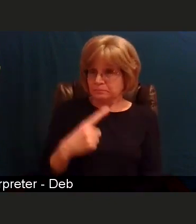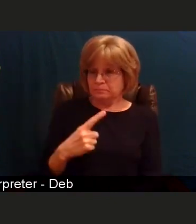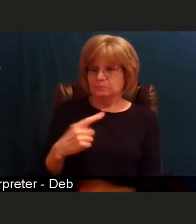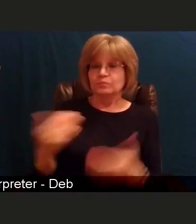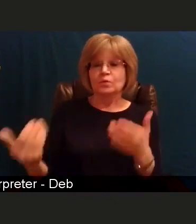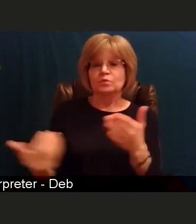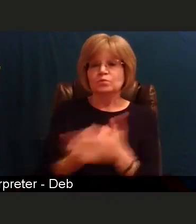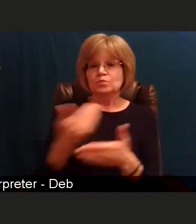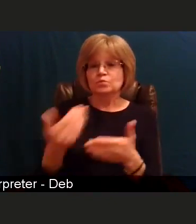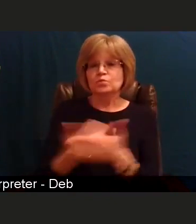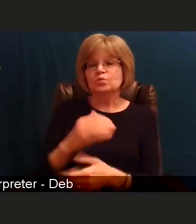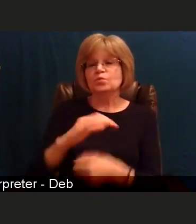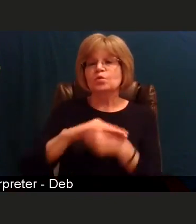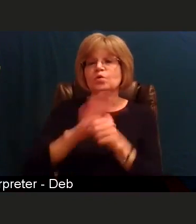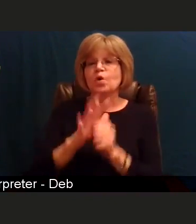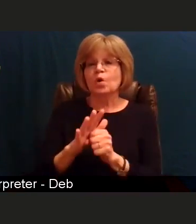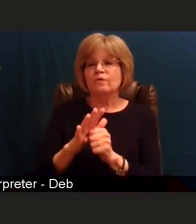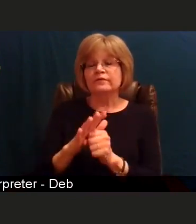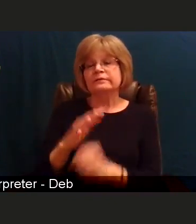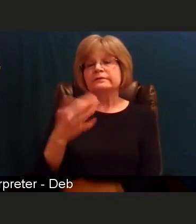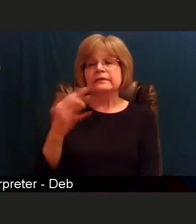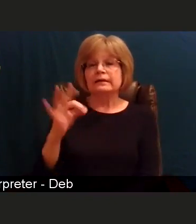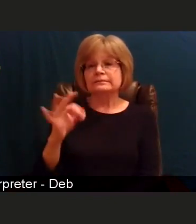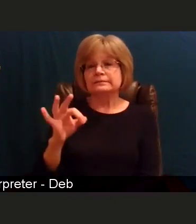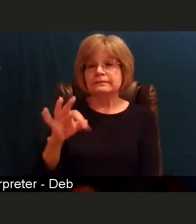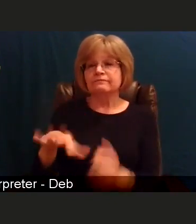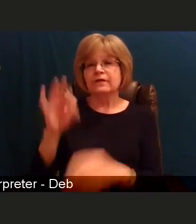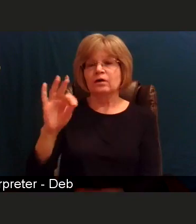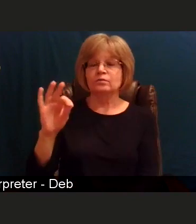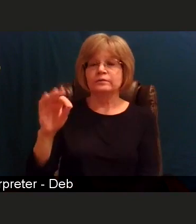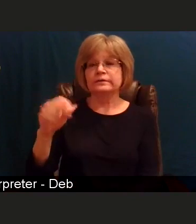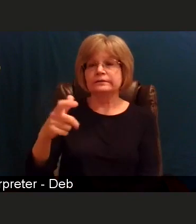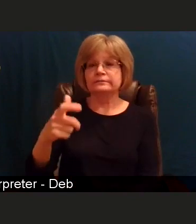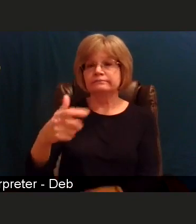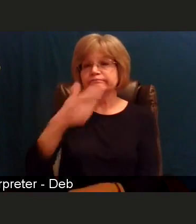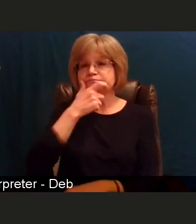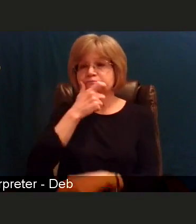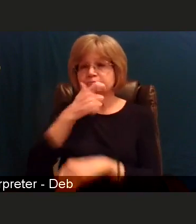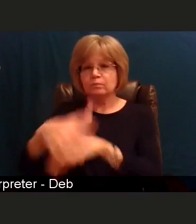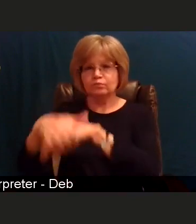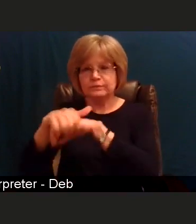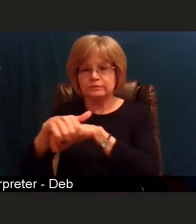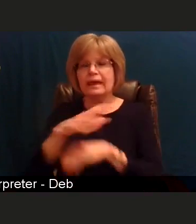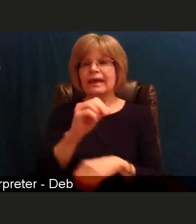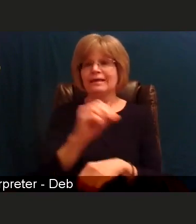found in Great Britain and now in the United States require a new vaccine to be developed